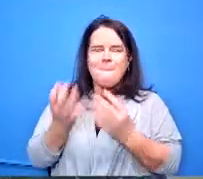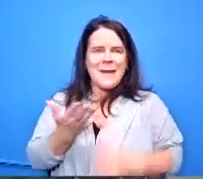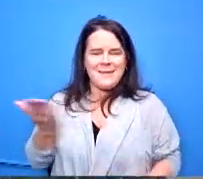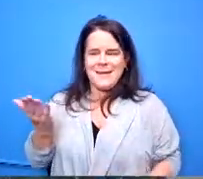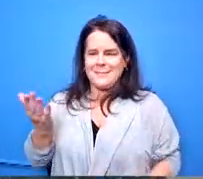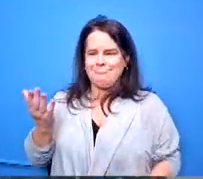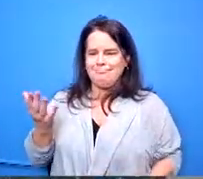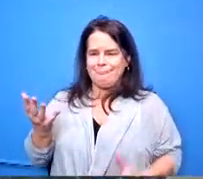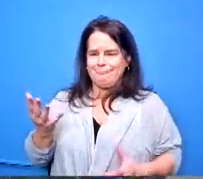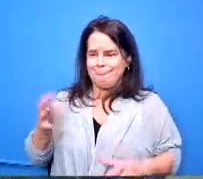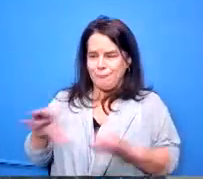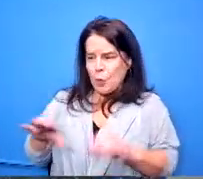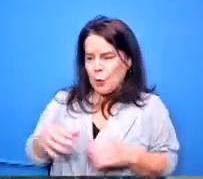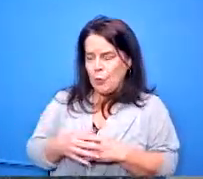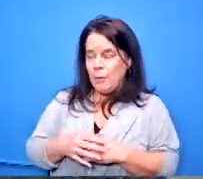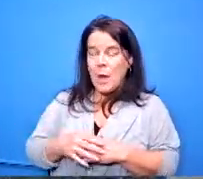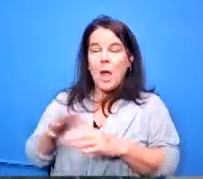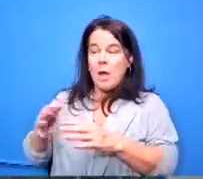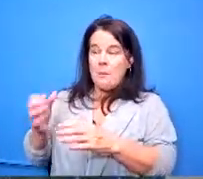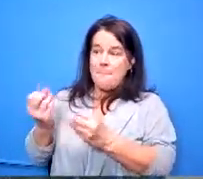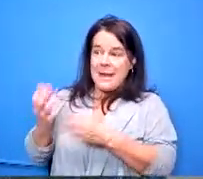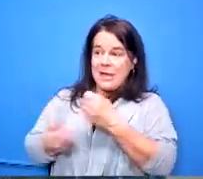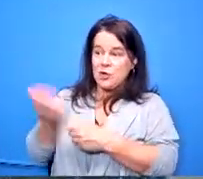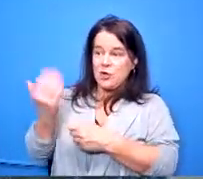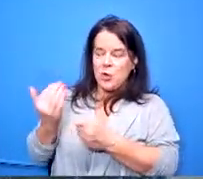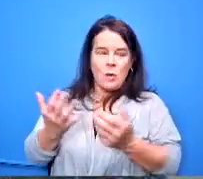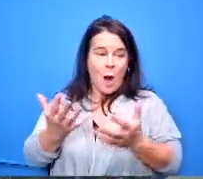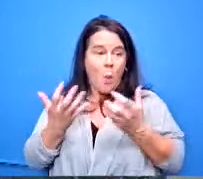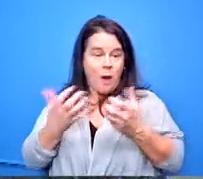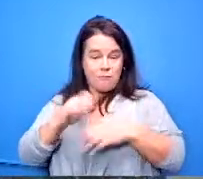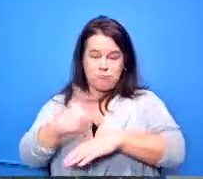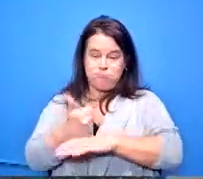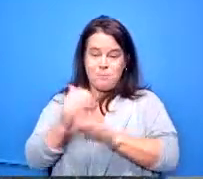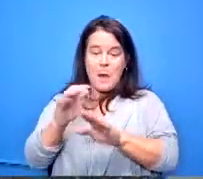a book club i'm going to have a book club like you just do those things as a teacher too but you know